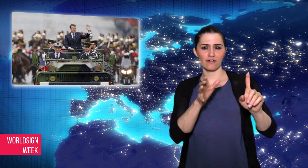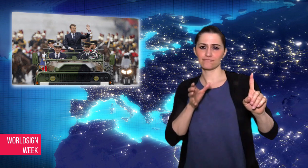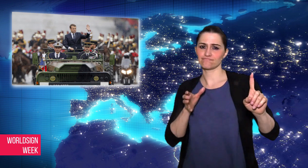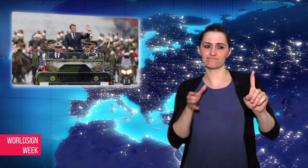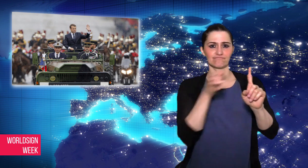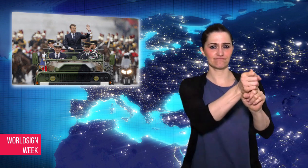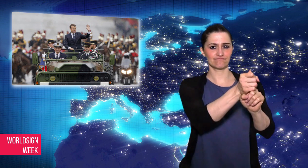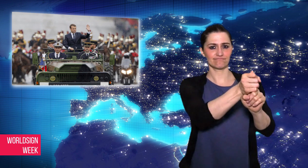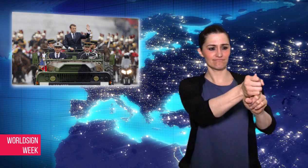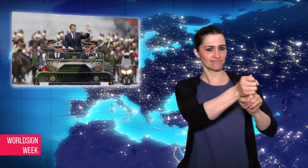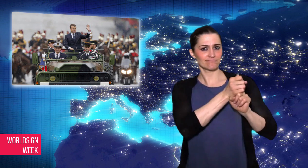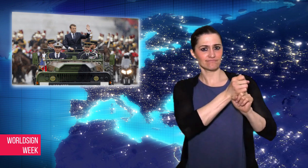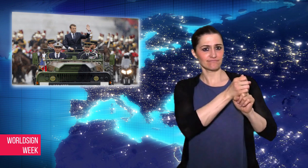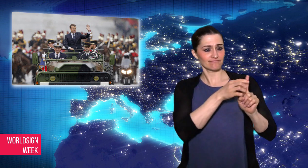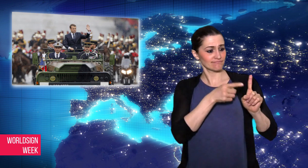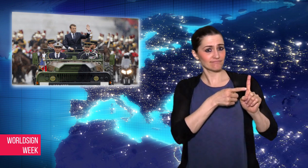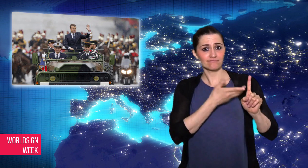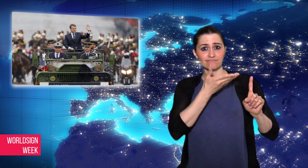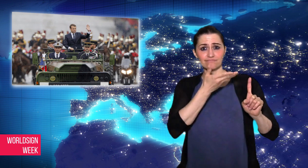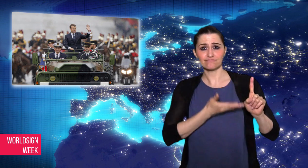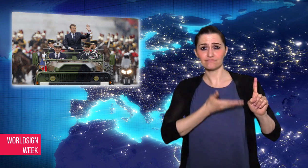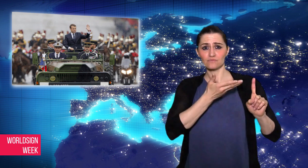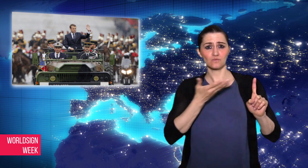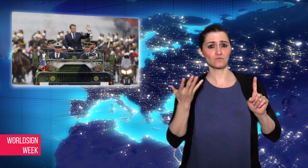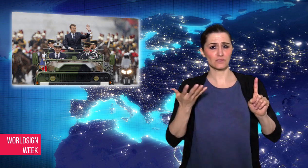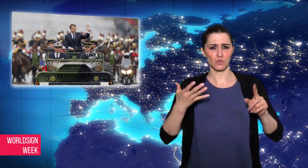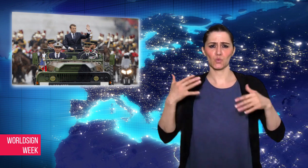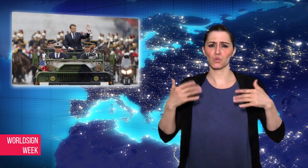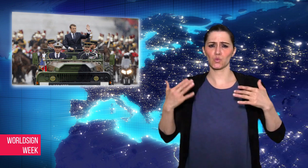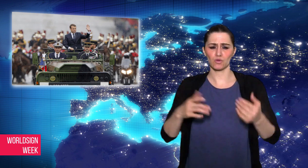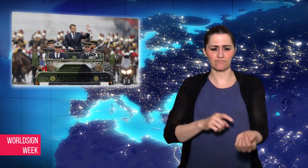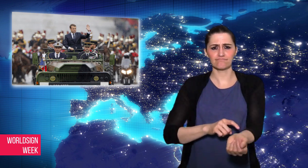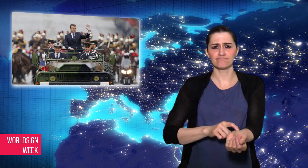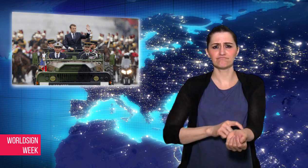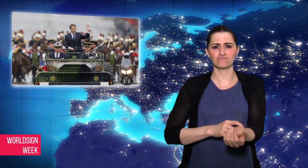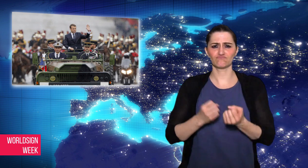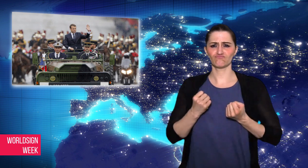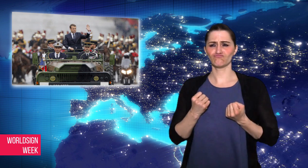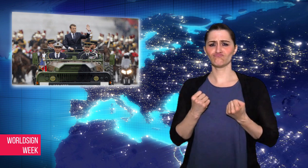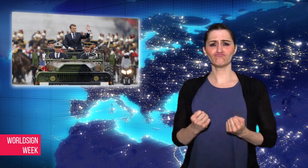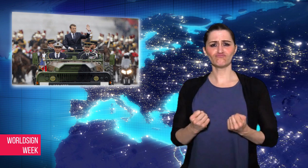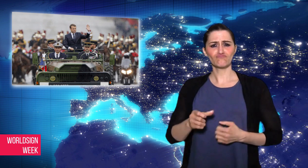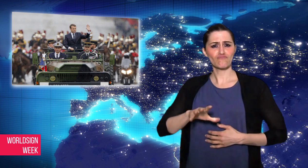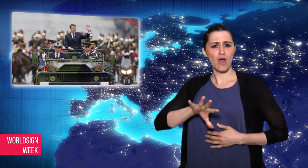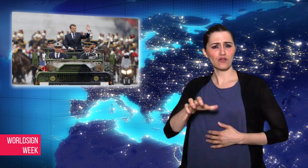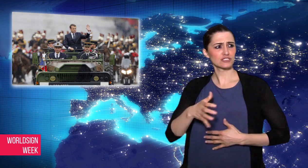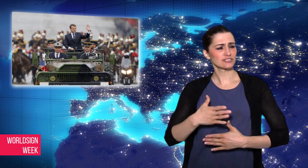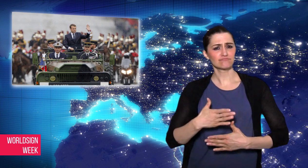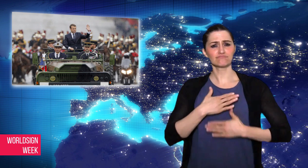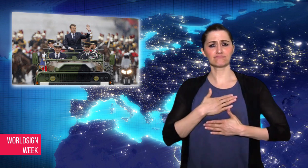self-described far-right nationalist